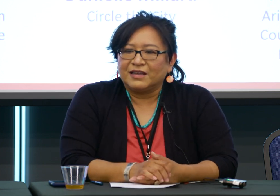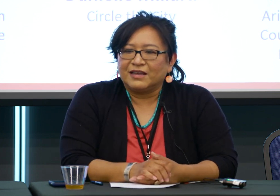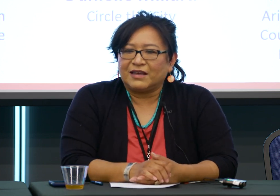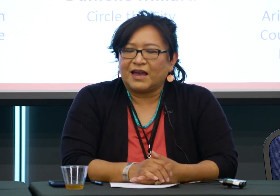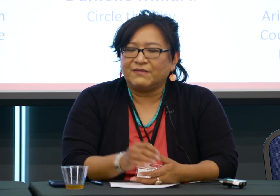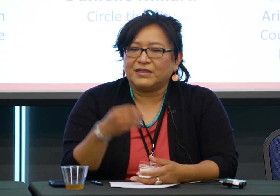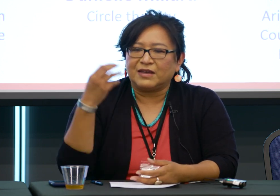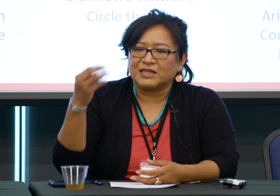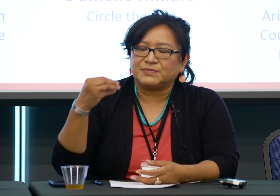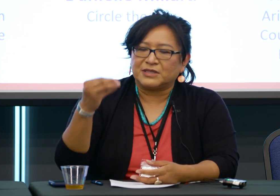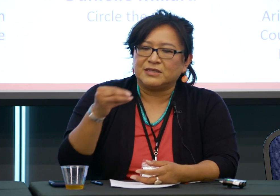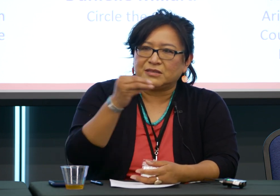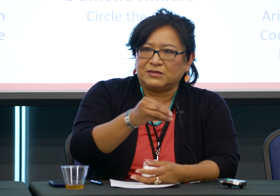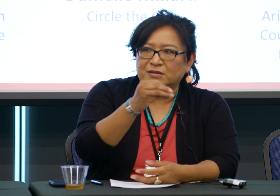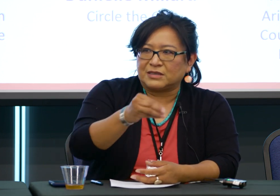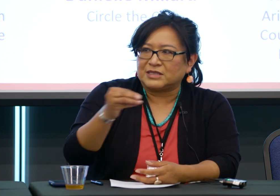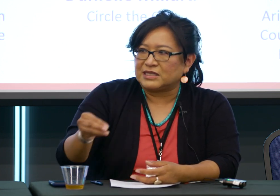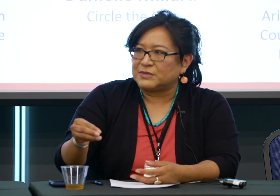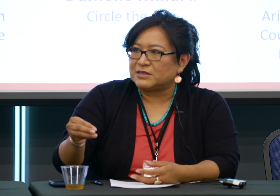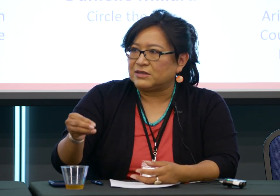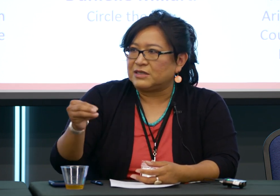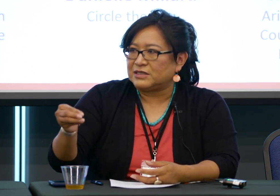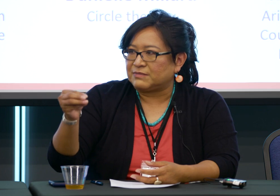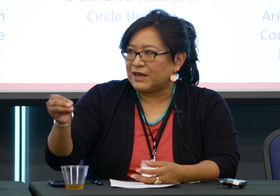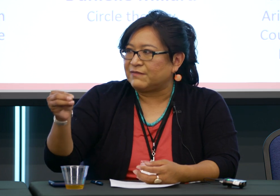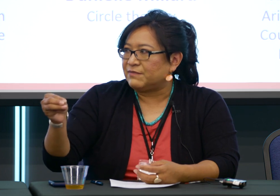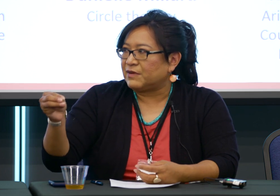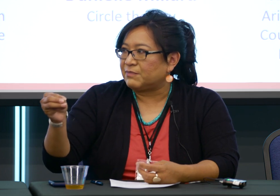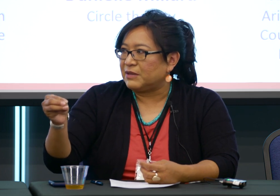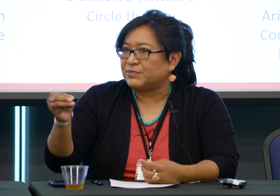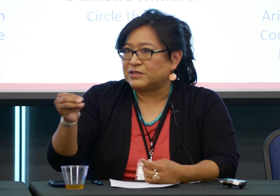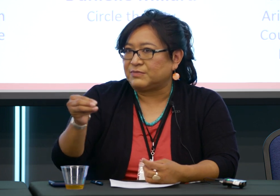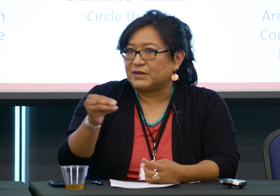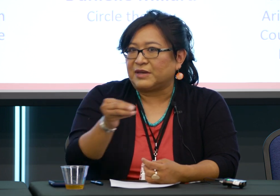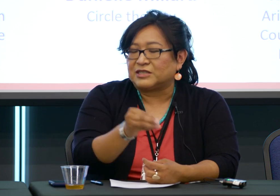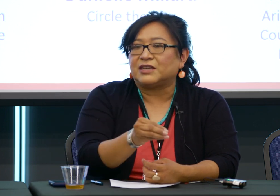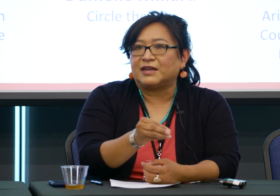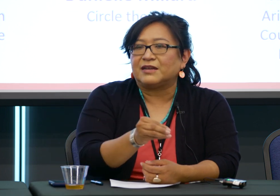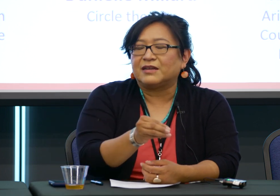having the expertise to do those assessments, you need to have our people to become educated.